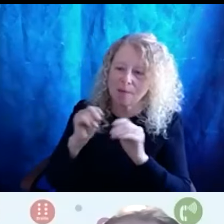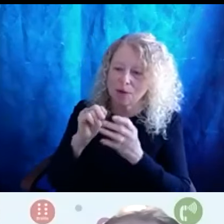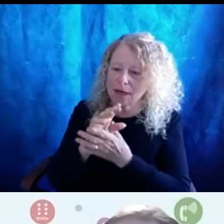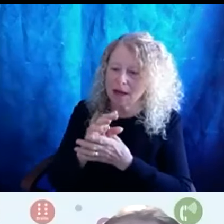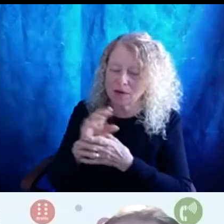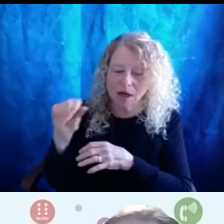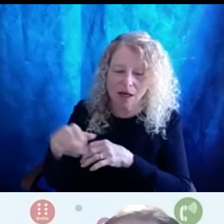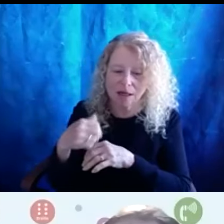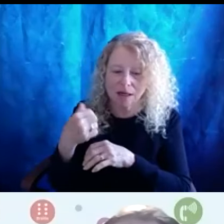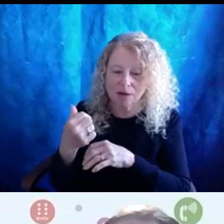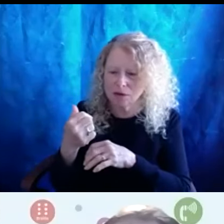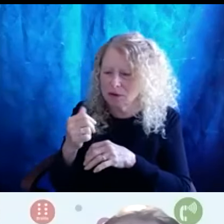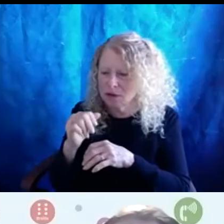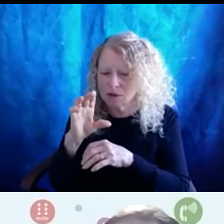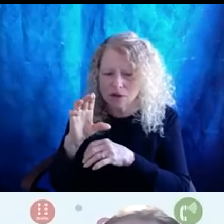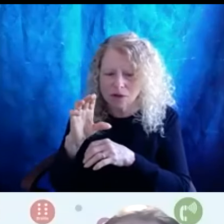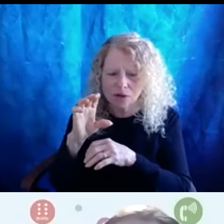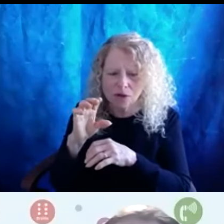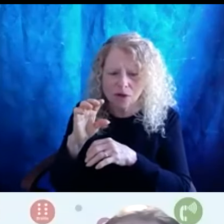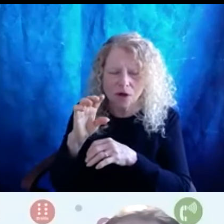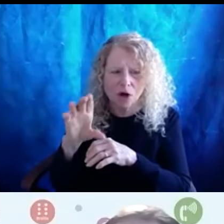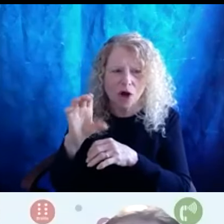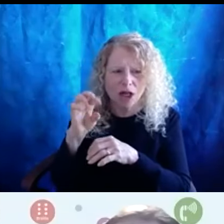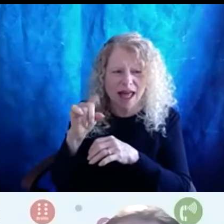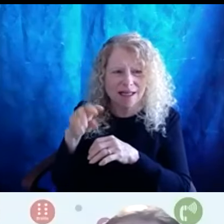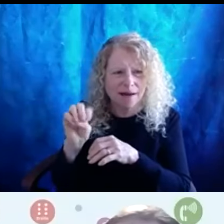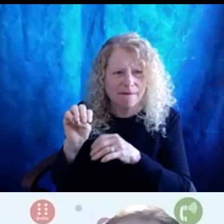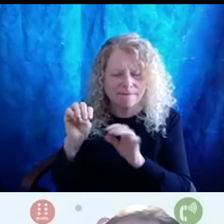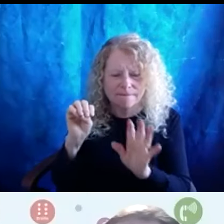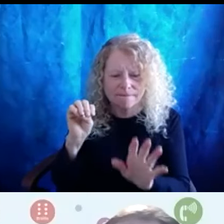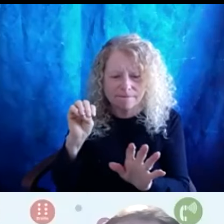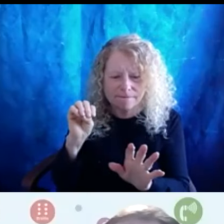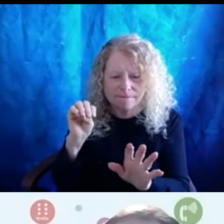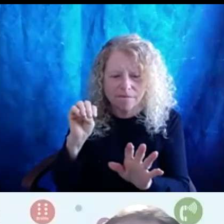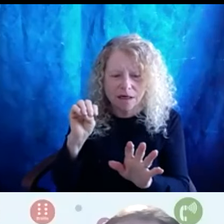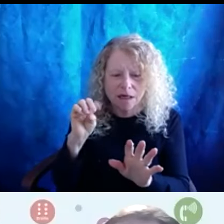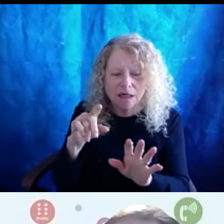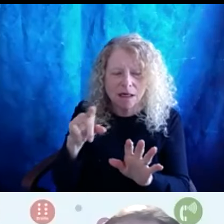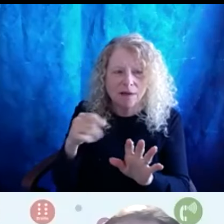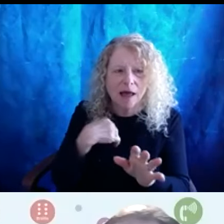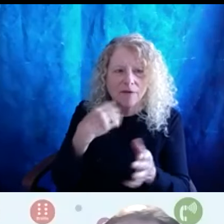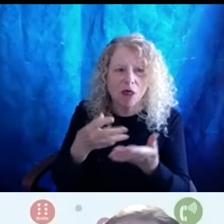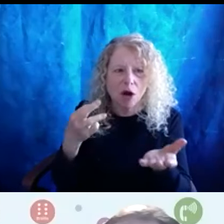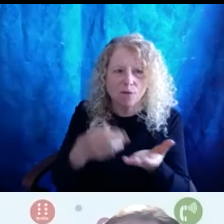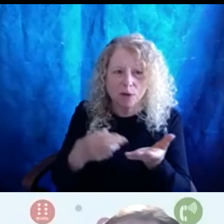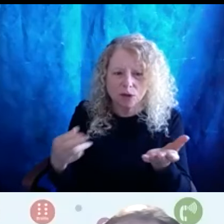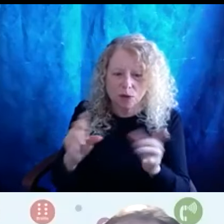another local organization that you may want to look at. They have lots of different resources and groups that you can be a part of too.